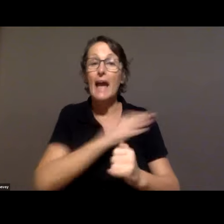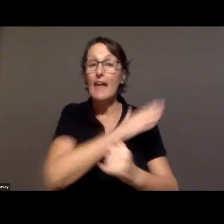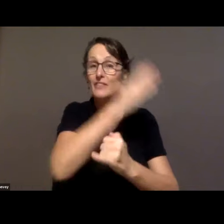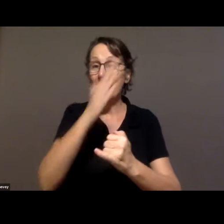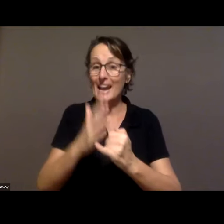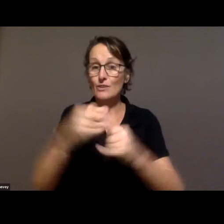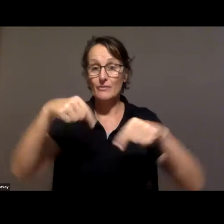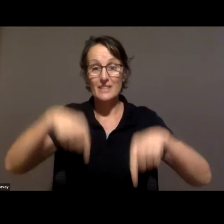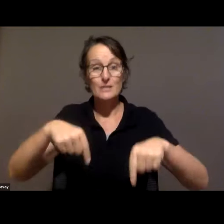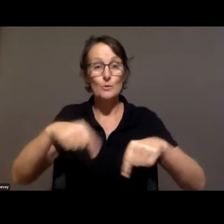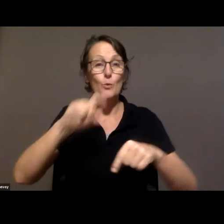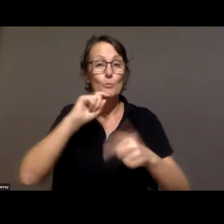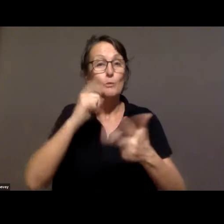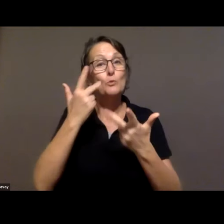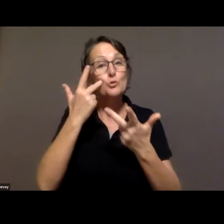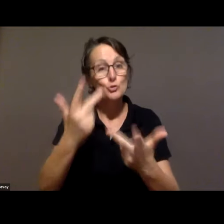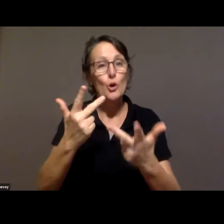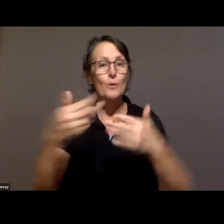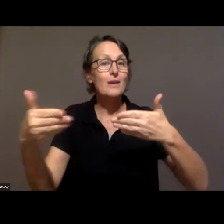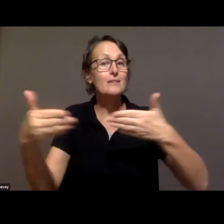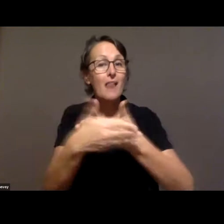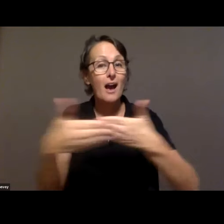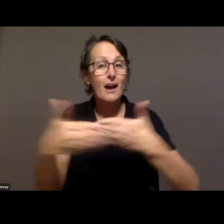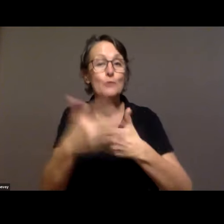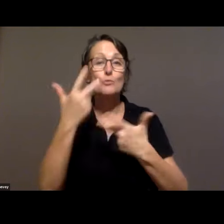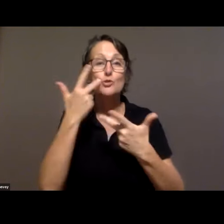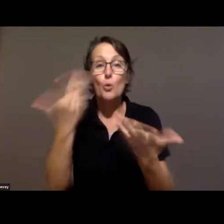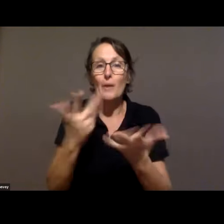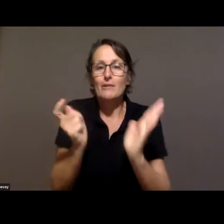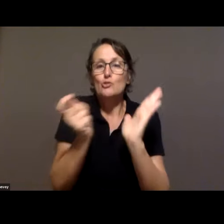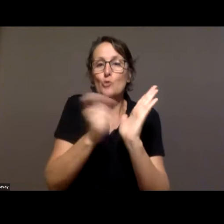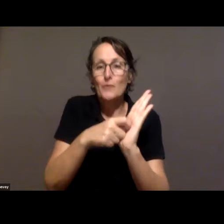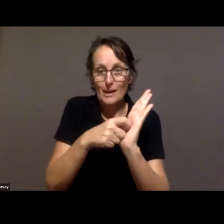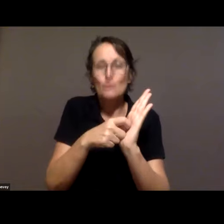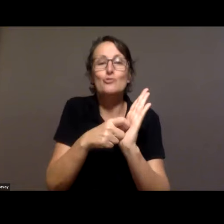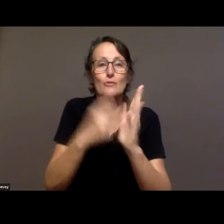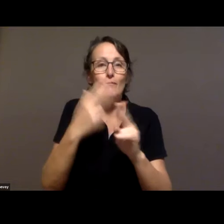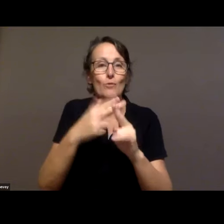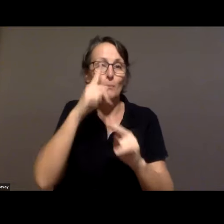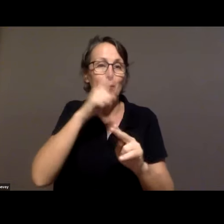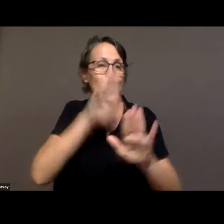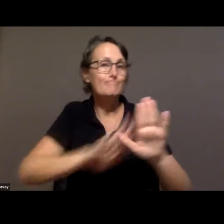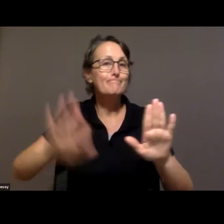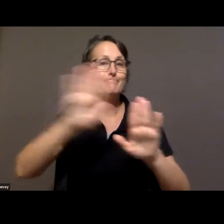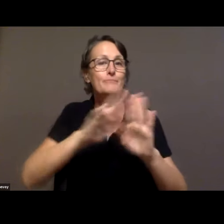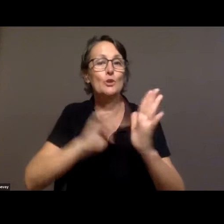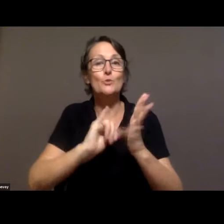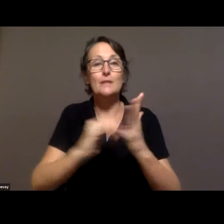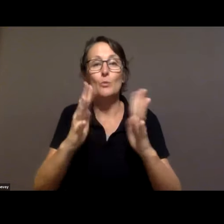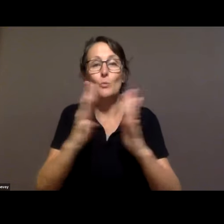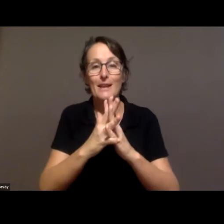we'll show you a link you can do donate to through our partnership.